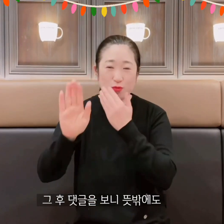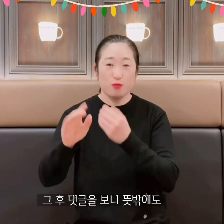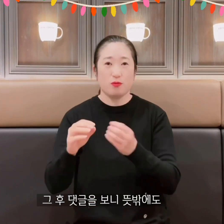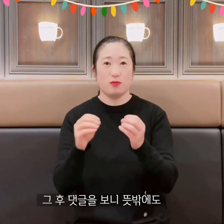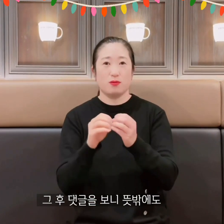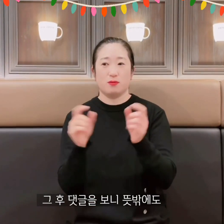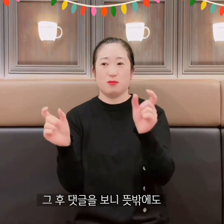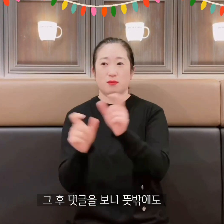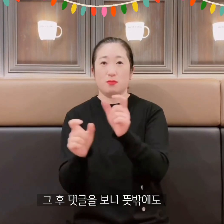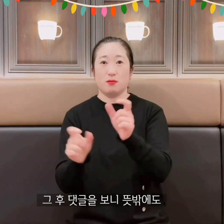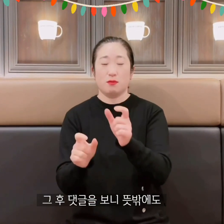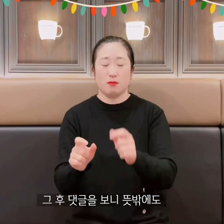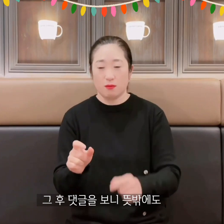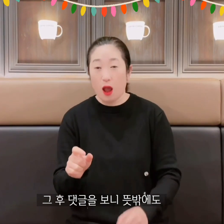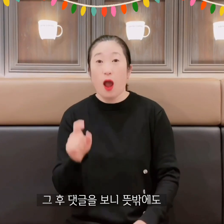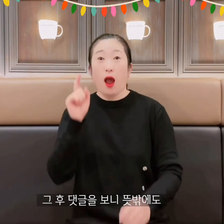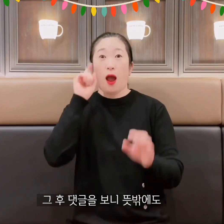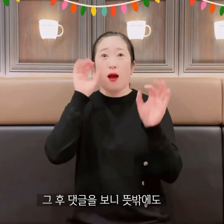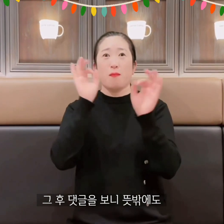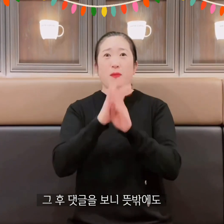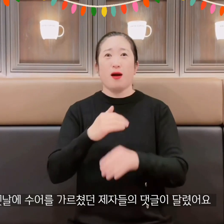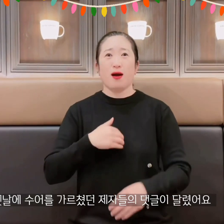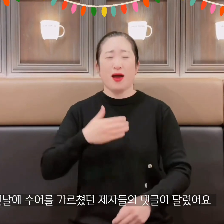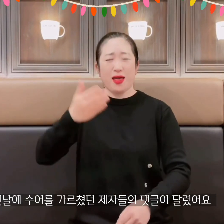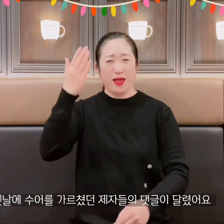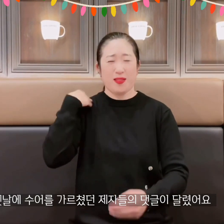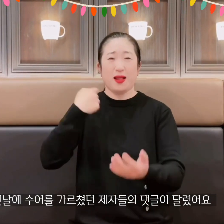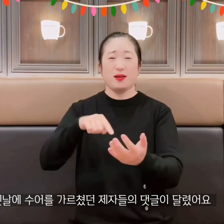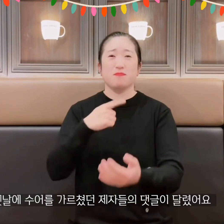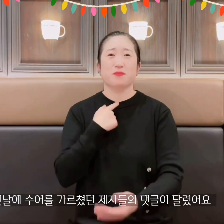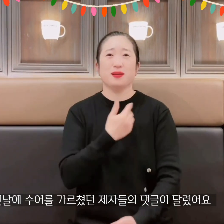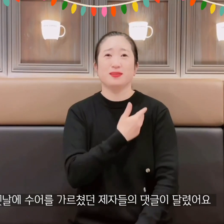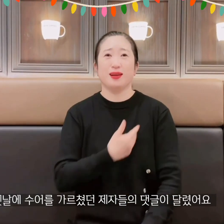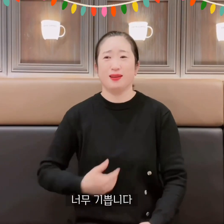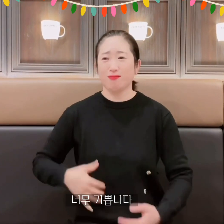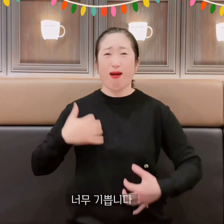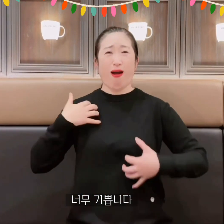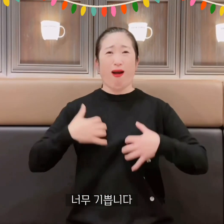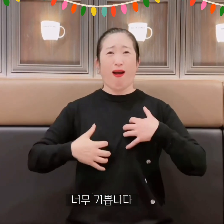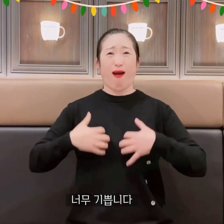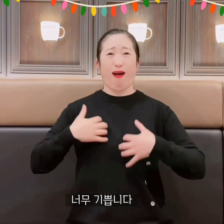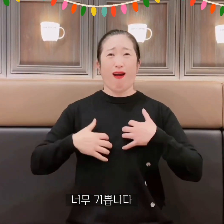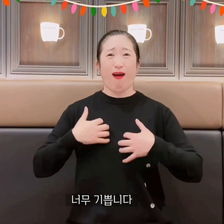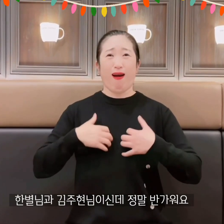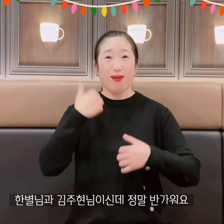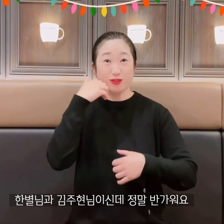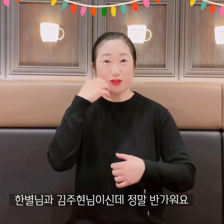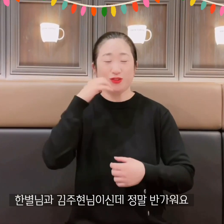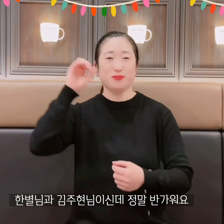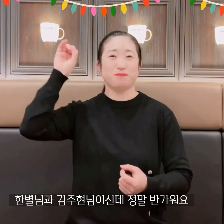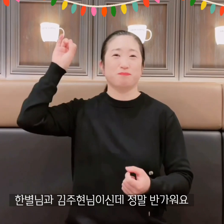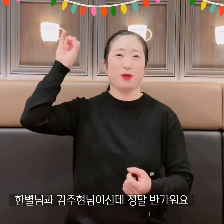After that, when I looked at the comments, unexpectedly, there were comments from the students who had taught sign language in the past. Really happy.